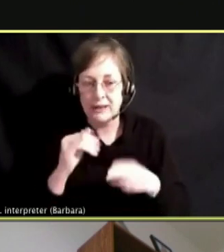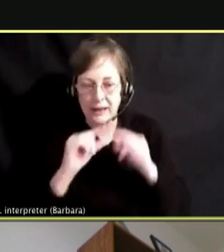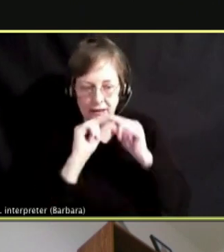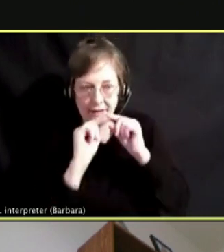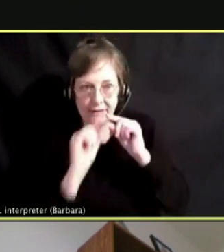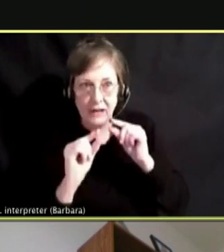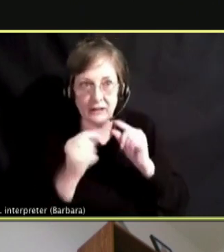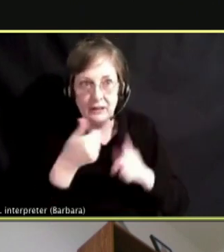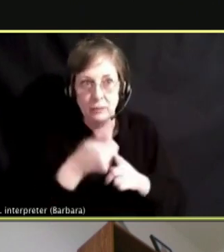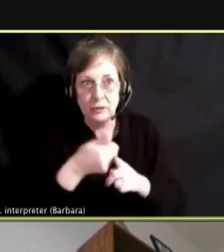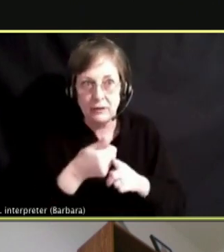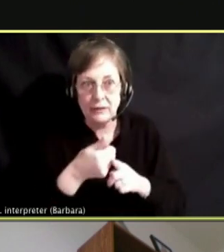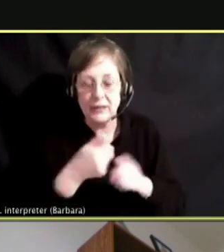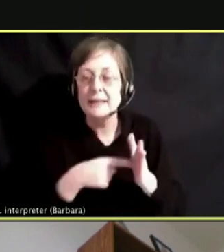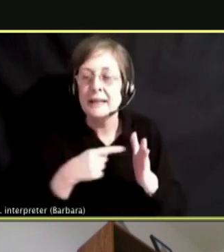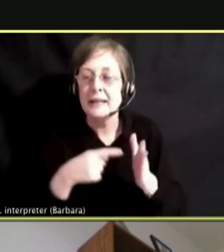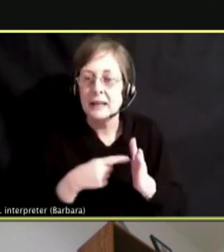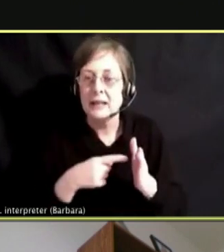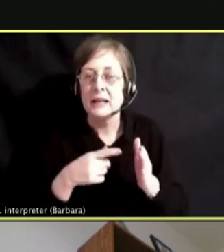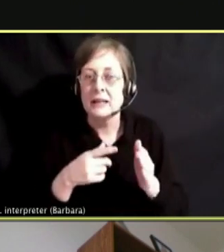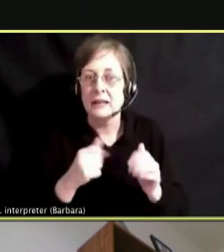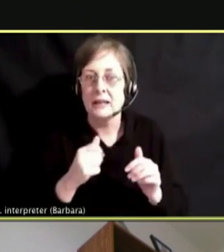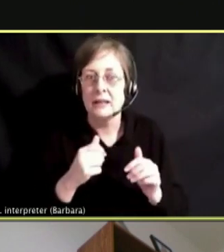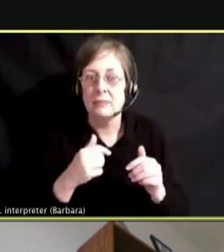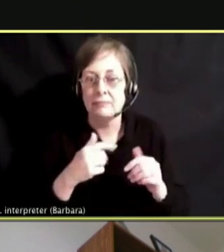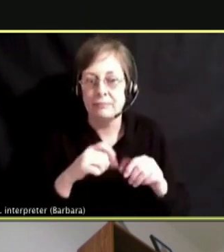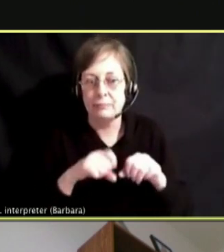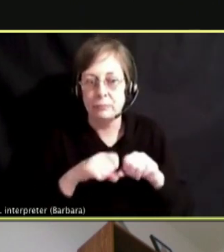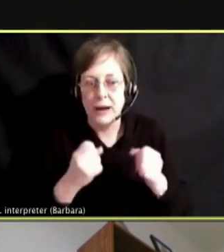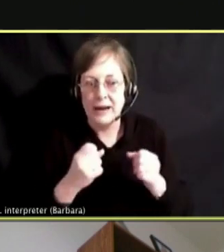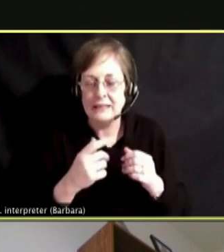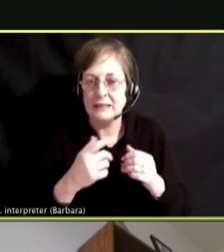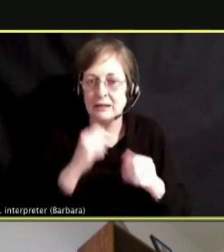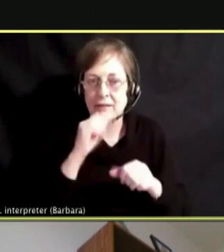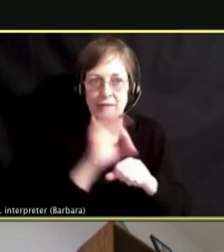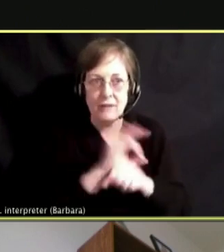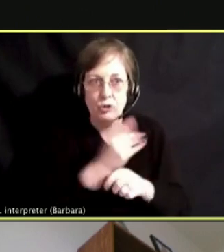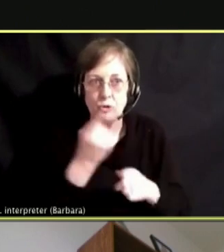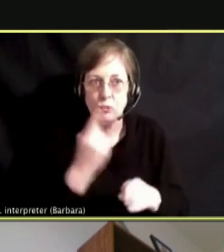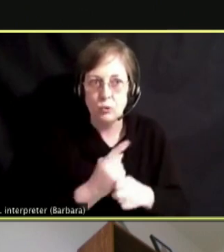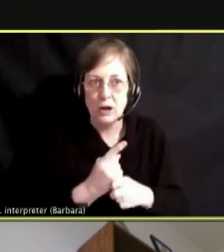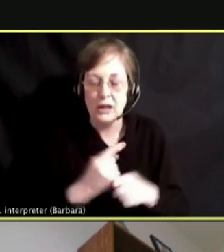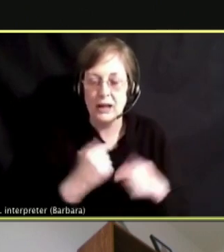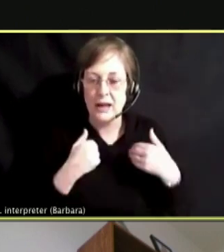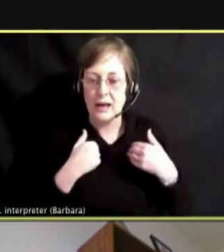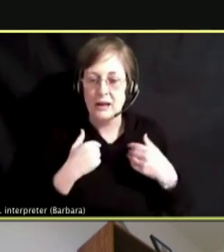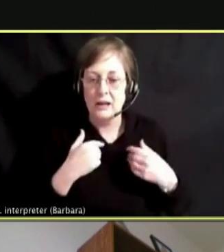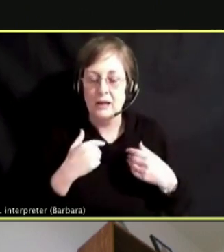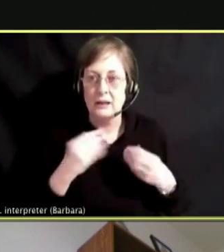SOMETIMES THEY CAN BECOME FAULTY AND THEY ACTUALLY HAVE PHYSICAL, LIKE WHERE BATTERIES